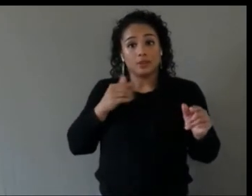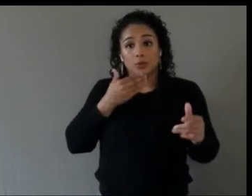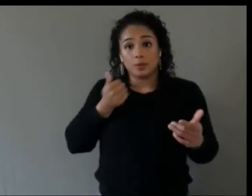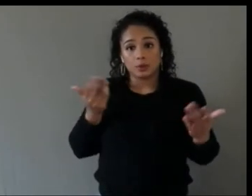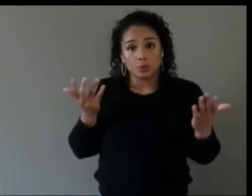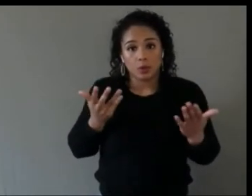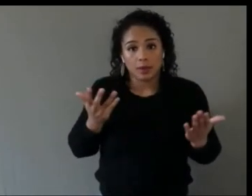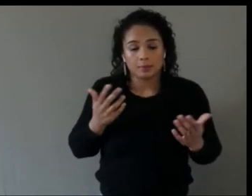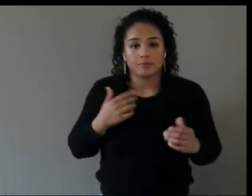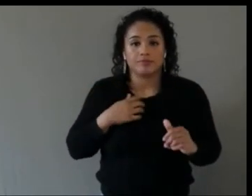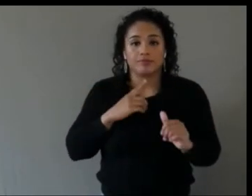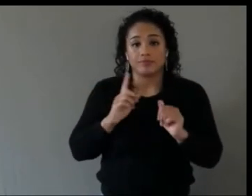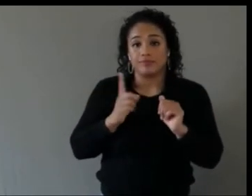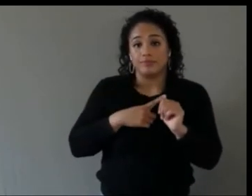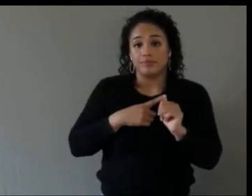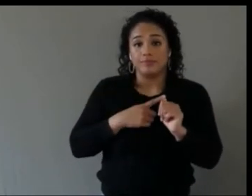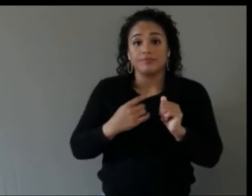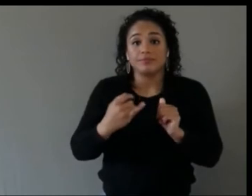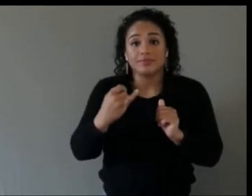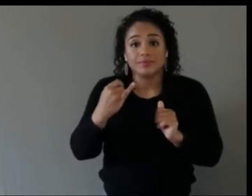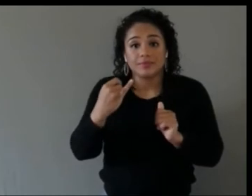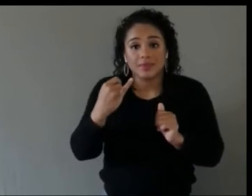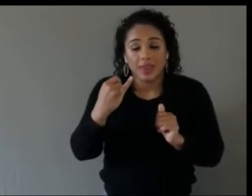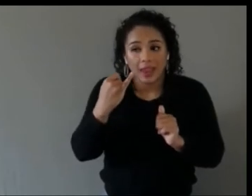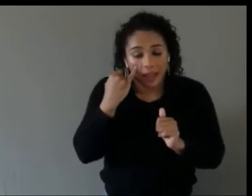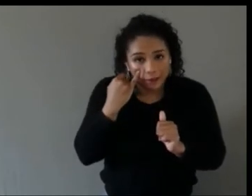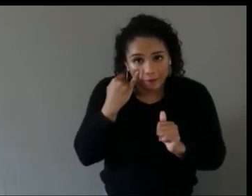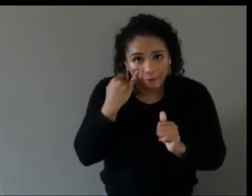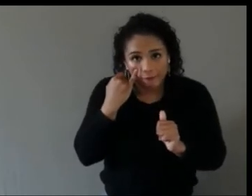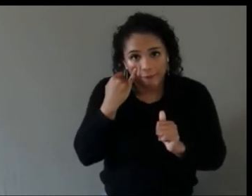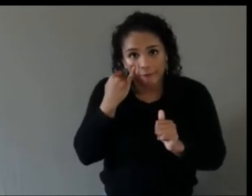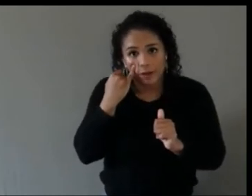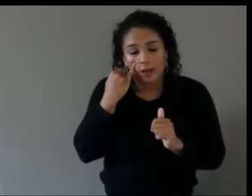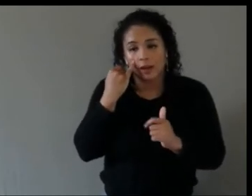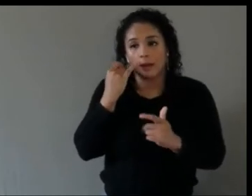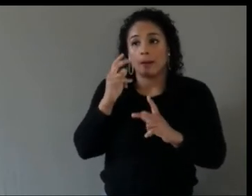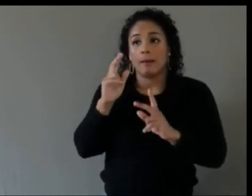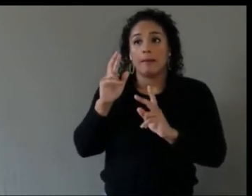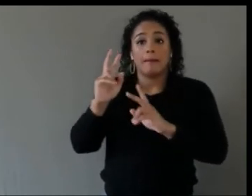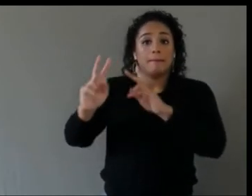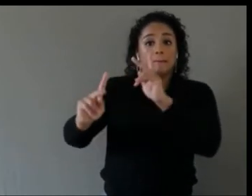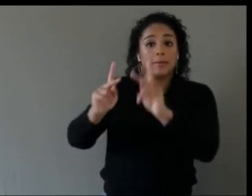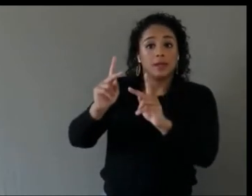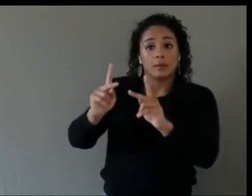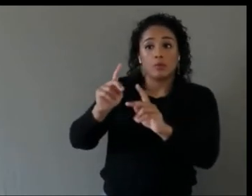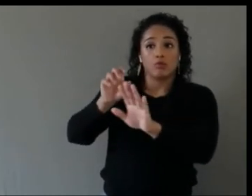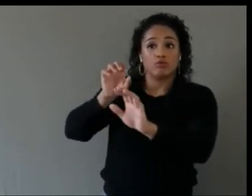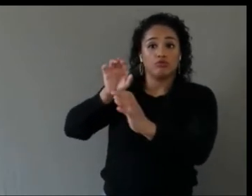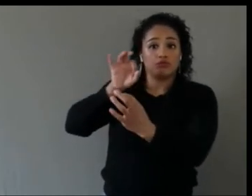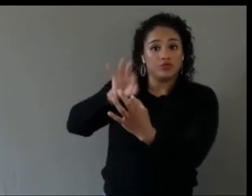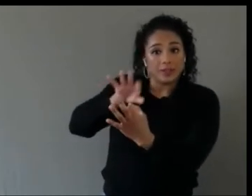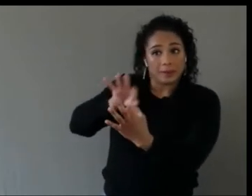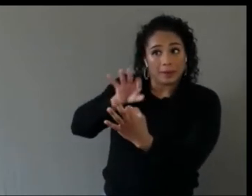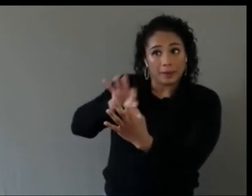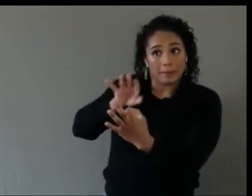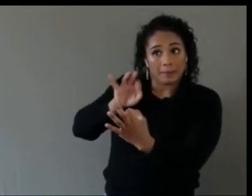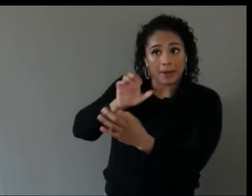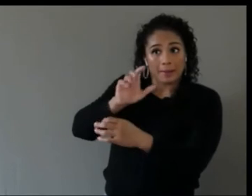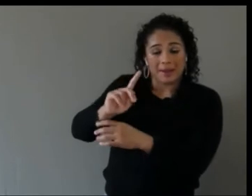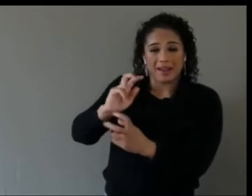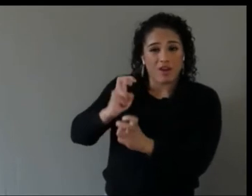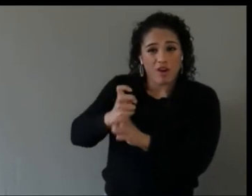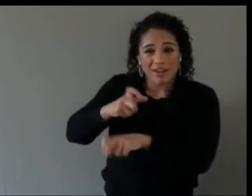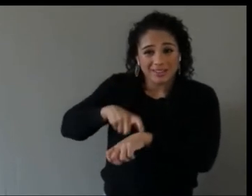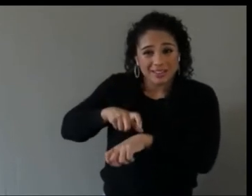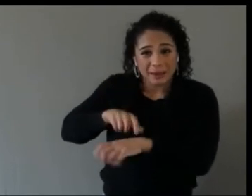a hard time reaching out to folks to get your feedback back to them, that's not your fault.